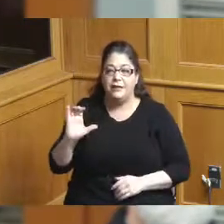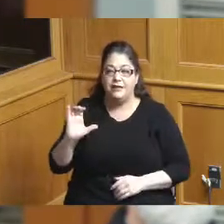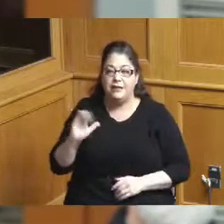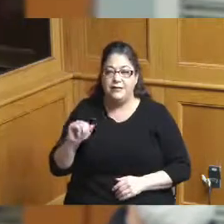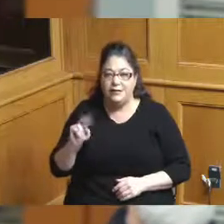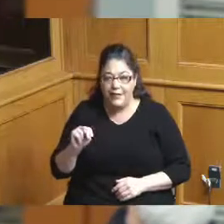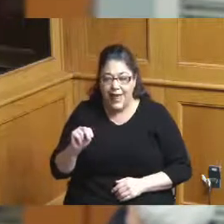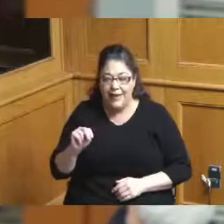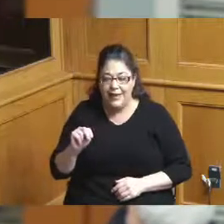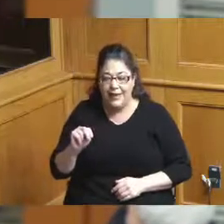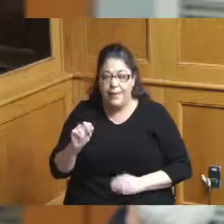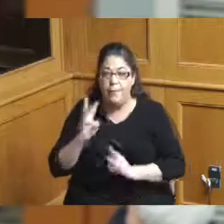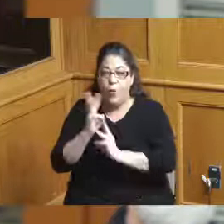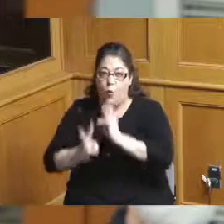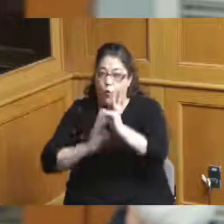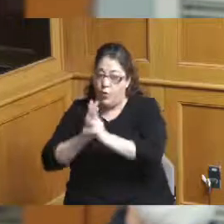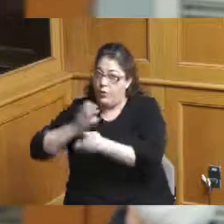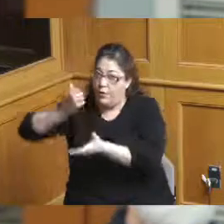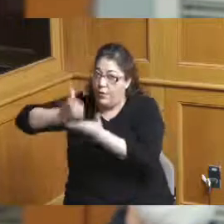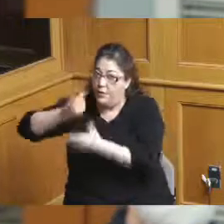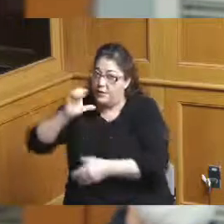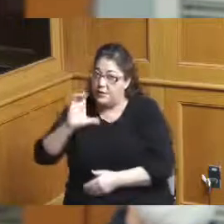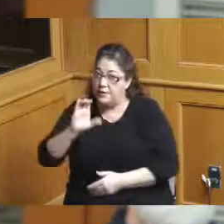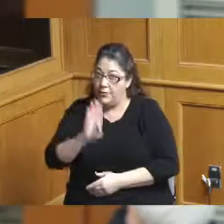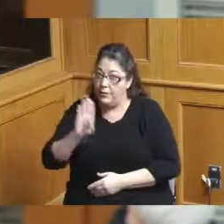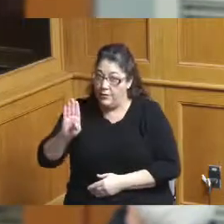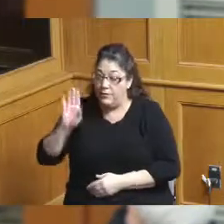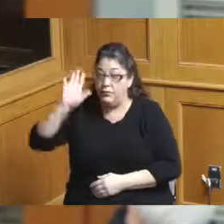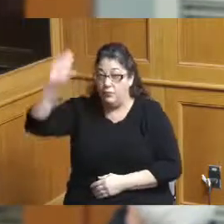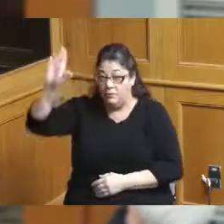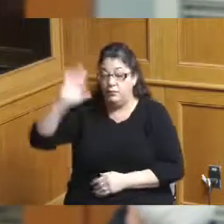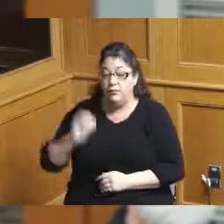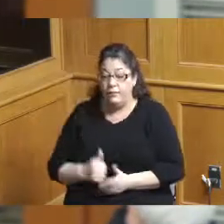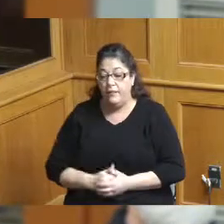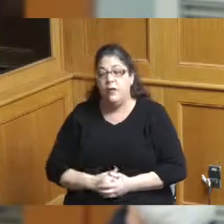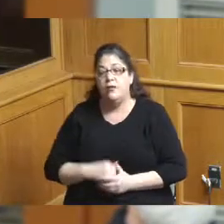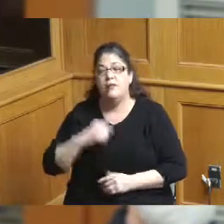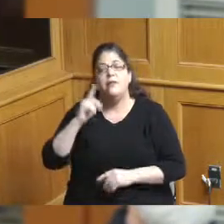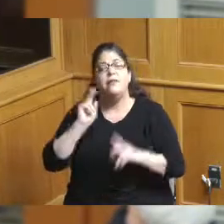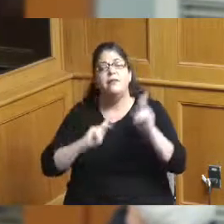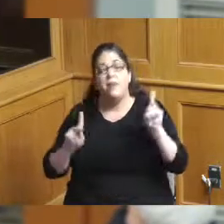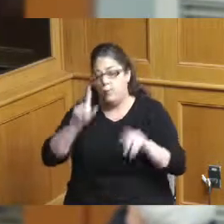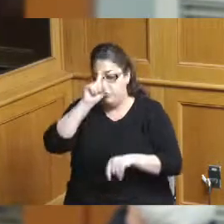World Cup bid and the CVB I just want to point out though that when people set their mind to